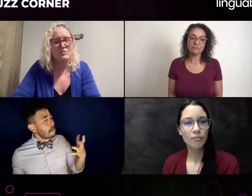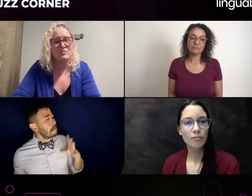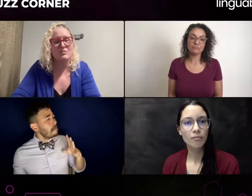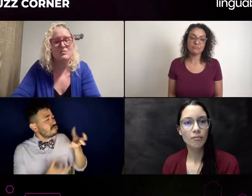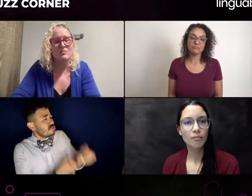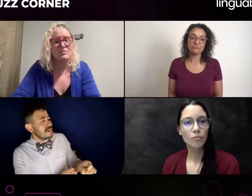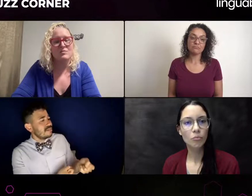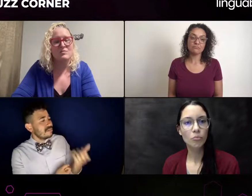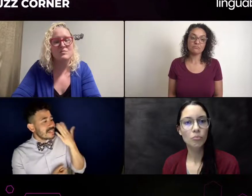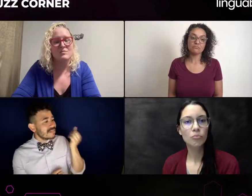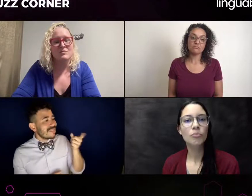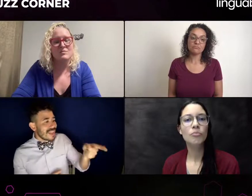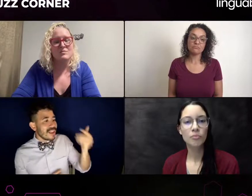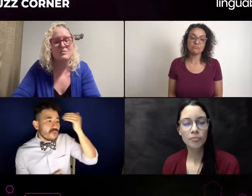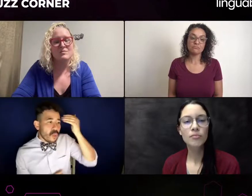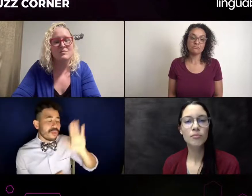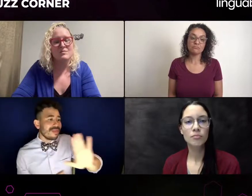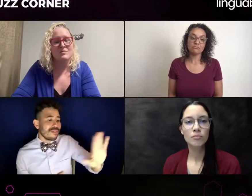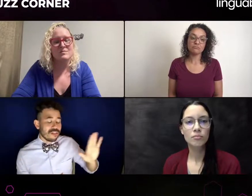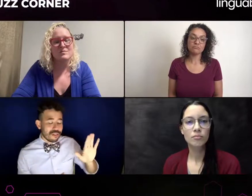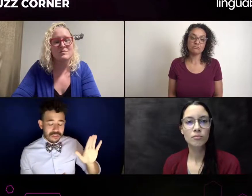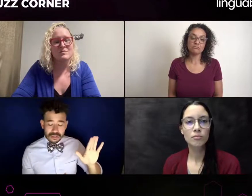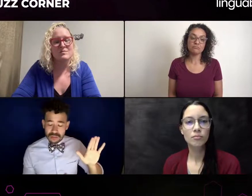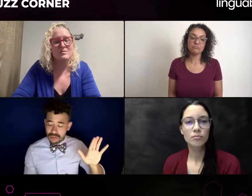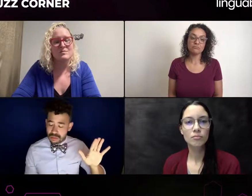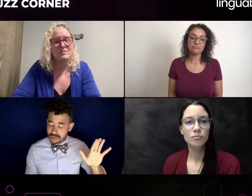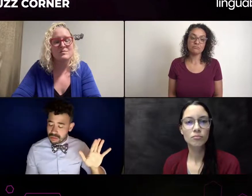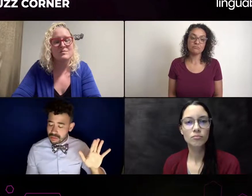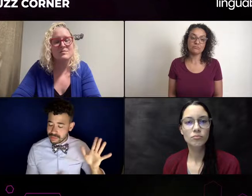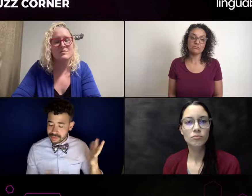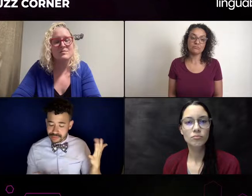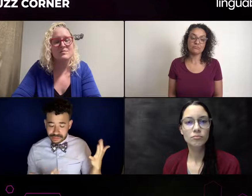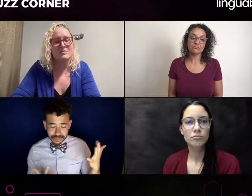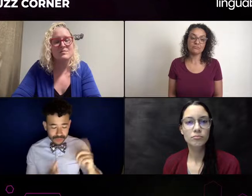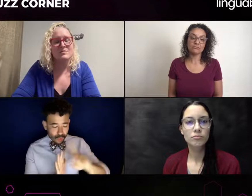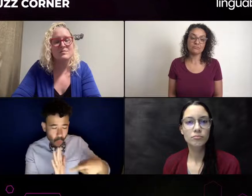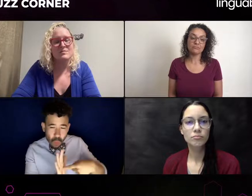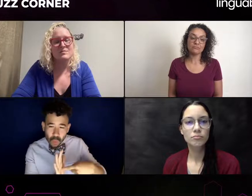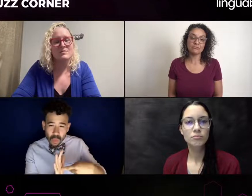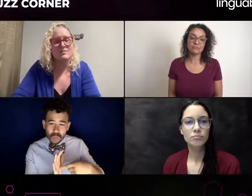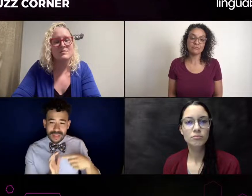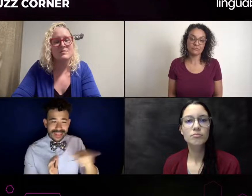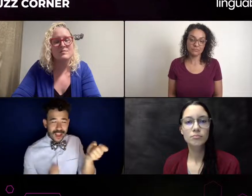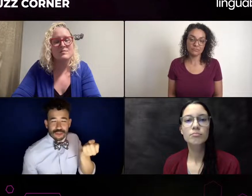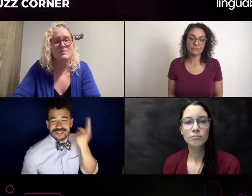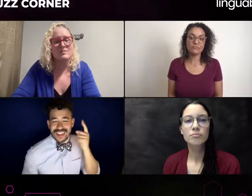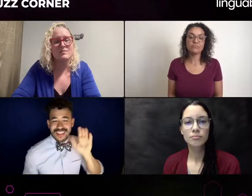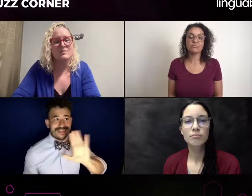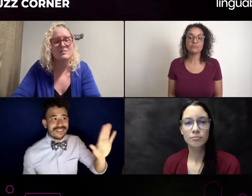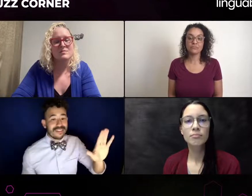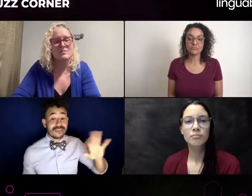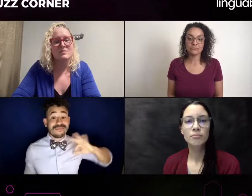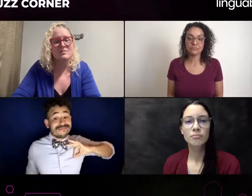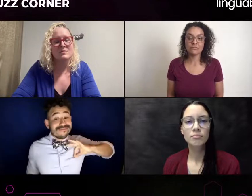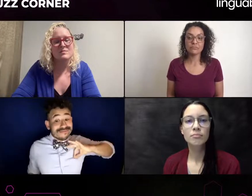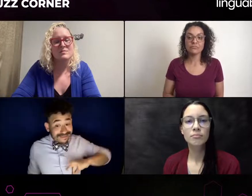So we're talking about four interpreters who want to be... No, no, no, no, no, no. Not inspiring actors. No. Oh, yeah, of course. Why not? Yeah, that's fine.